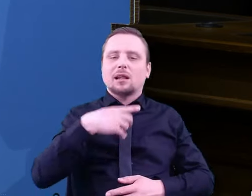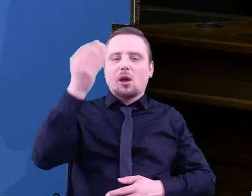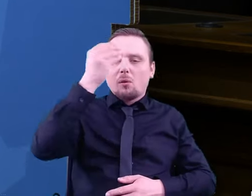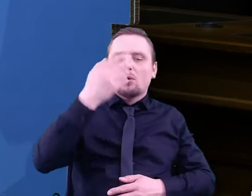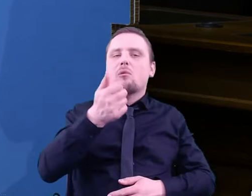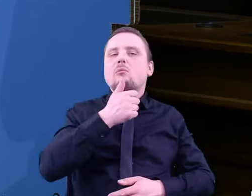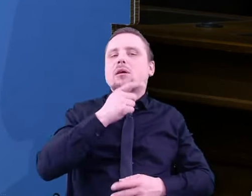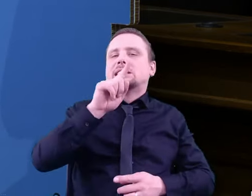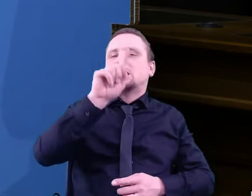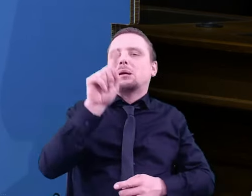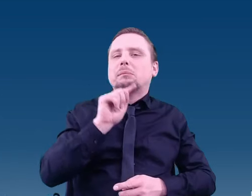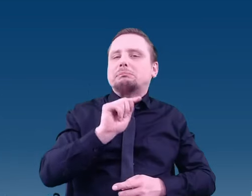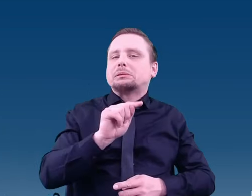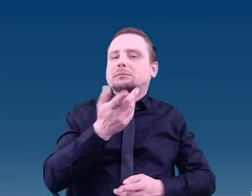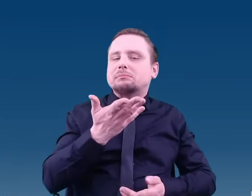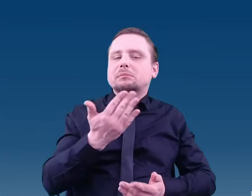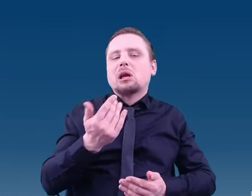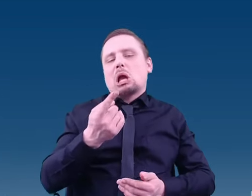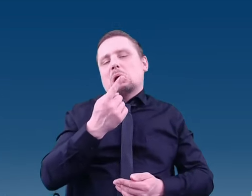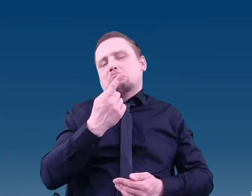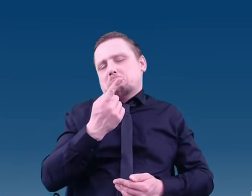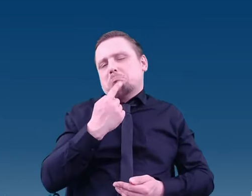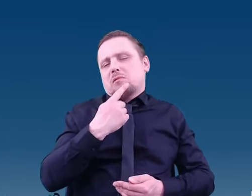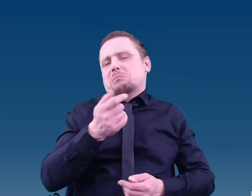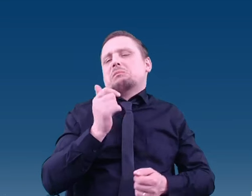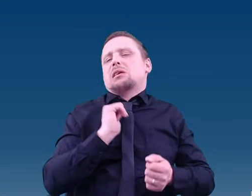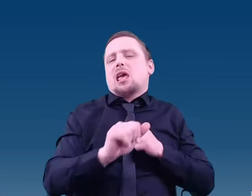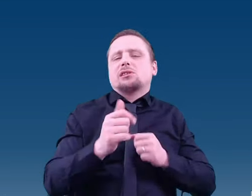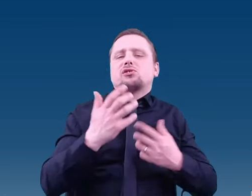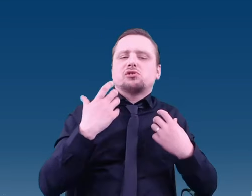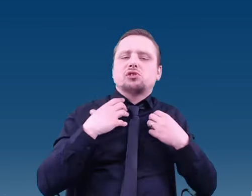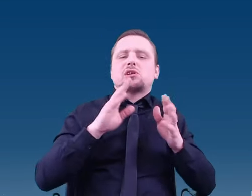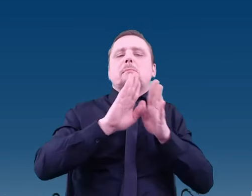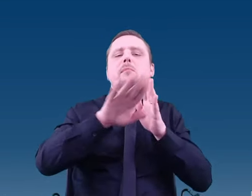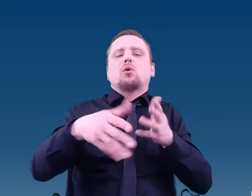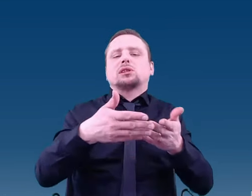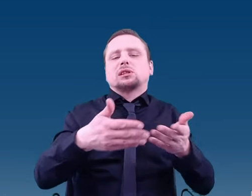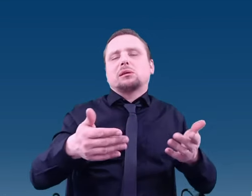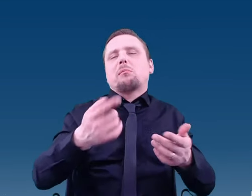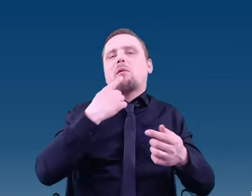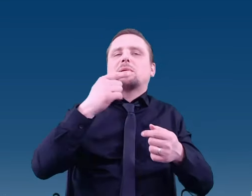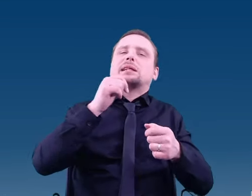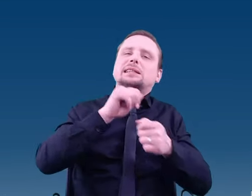So let's just assume that extraterrestrial life is, or was, on other planets or in other areas of space.